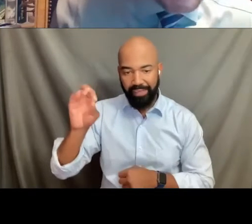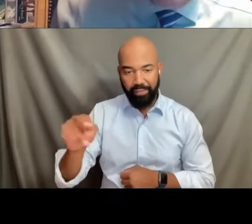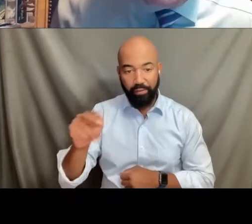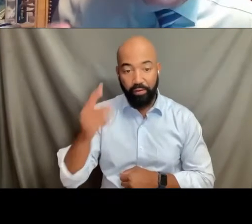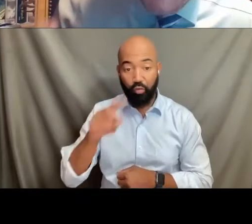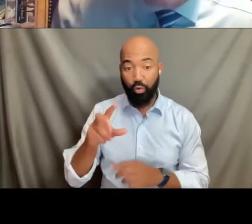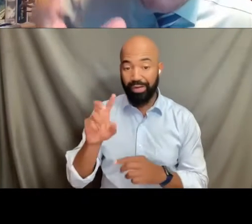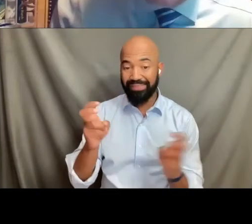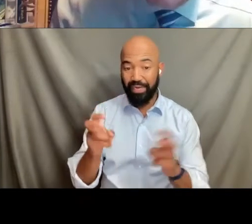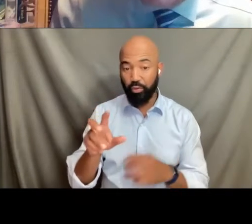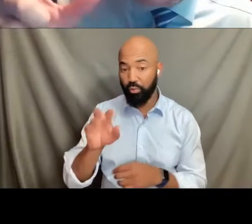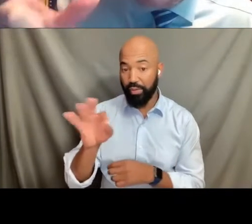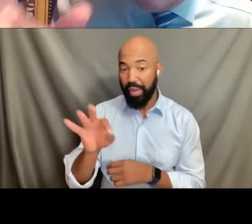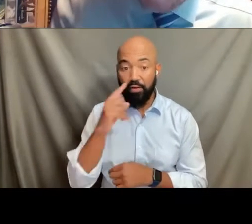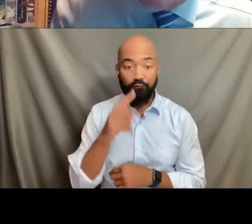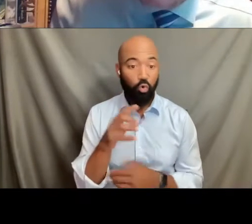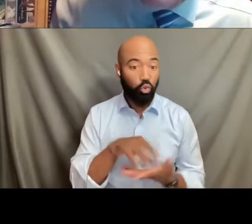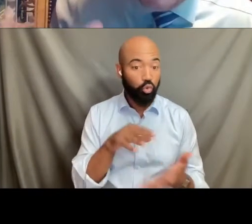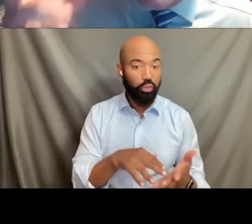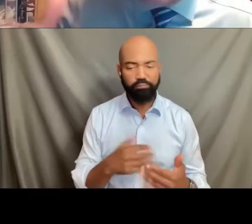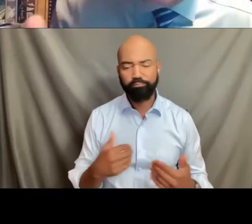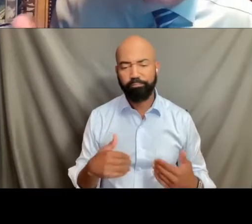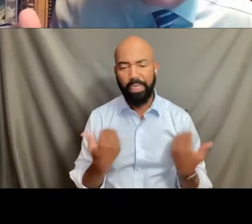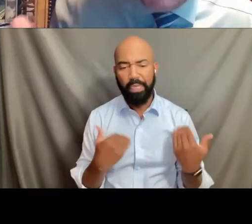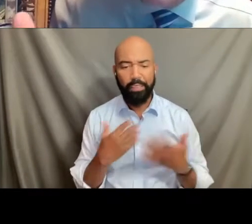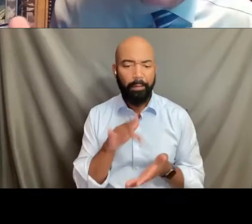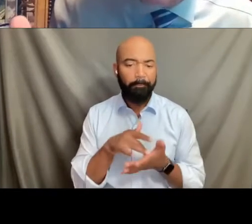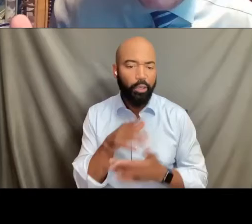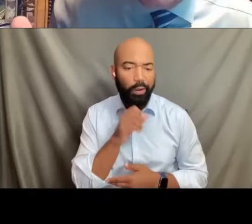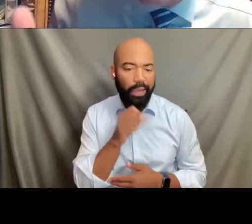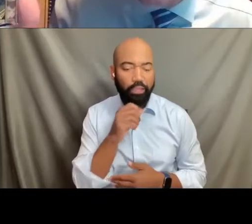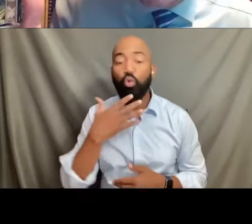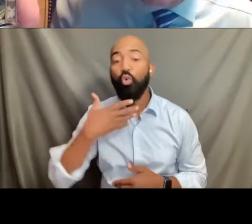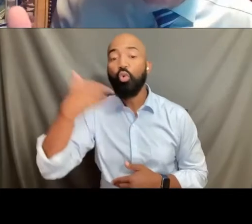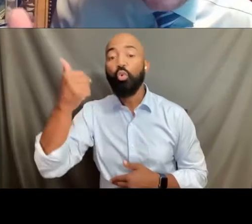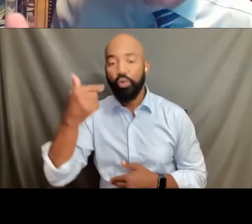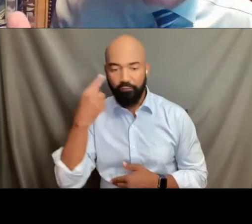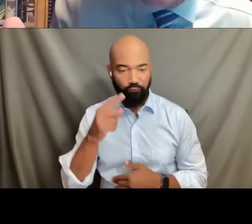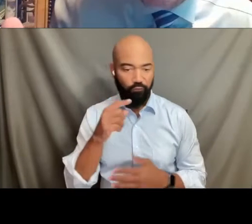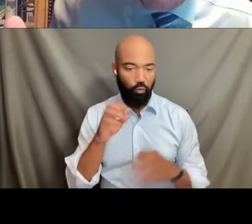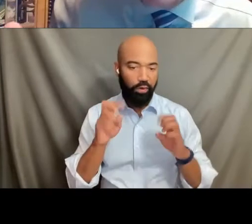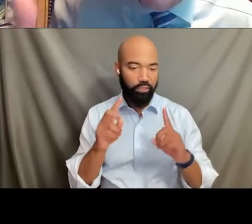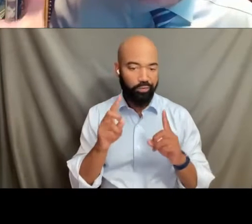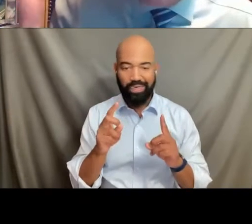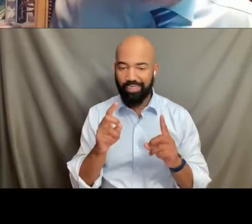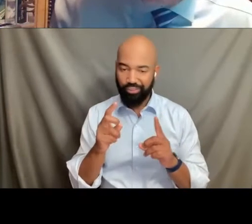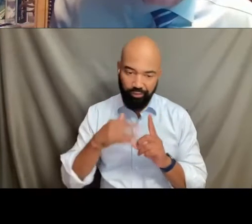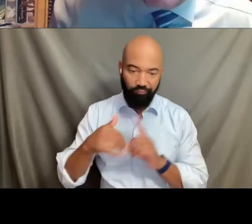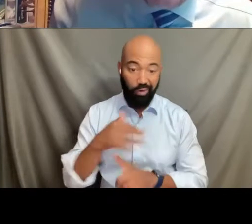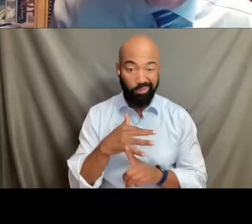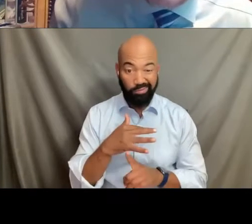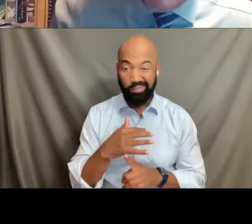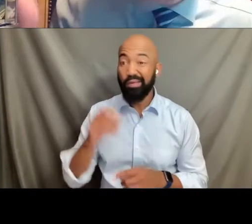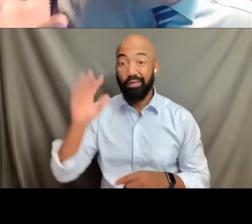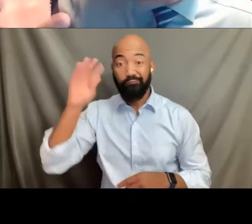young, middle aged and and older in educational settings that are getting financial support from the federal government,